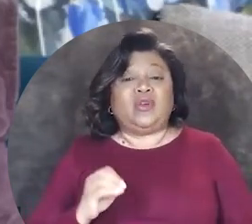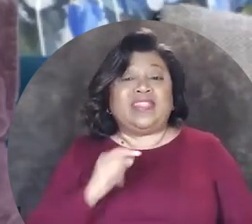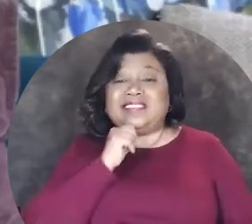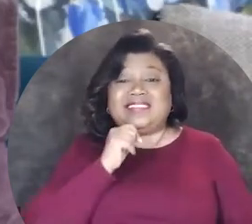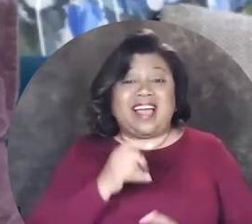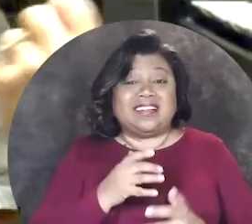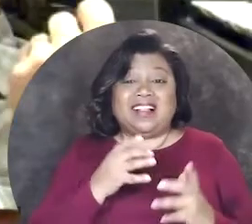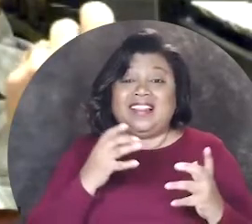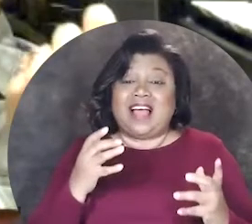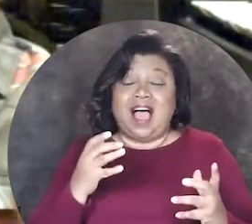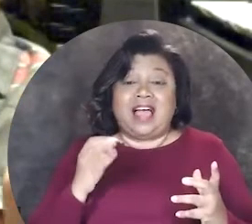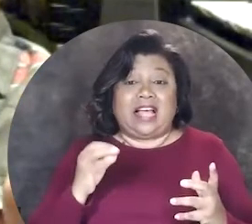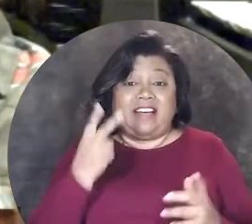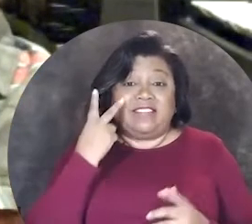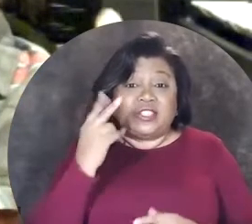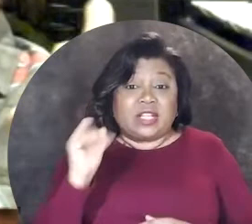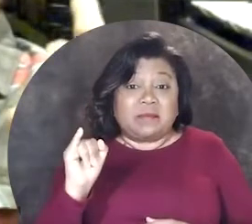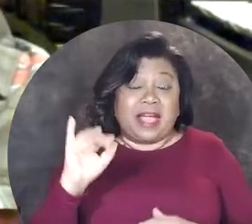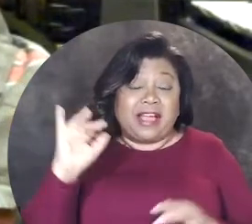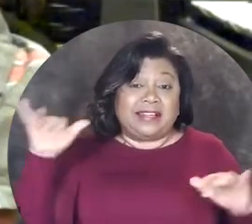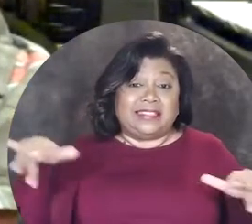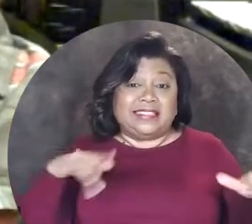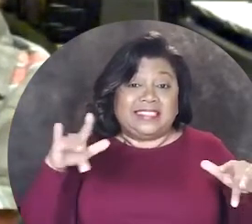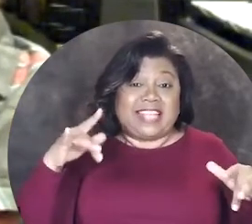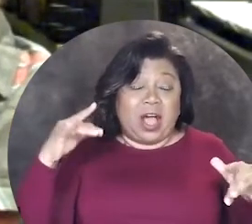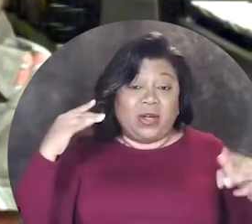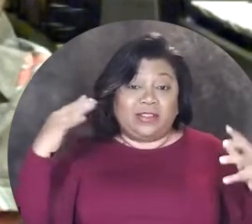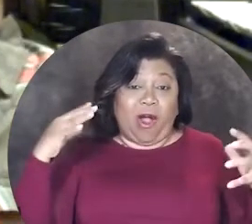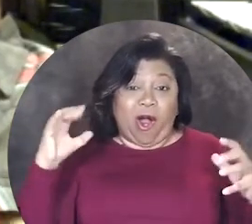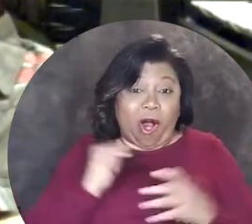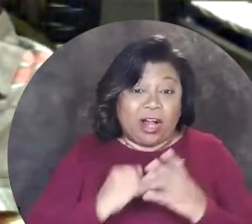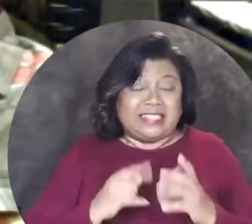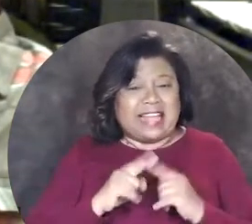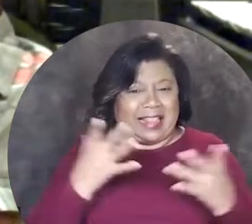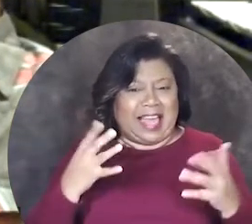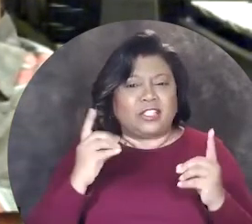so there aren't a lot of visually impaired sound artists and a lot of it has to do with accessibility